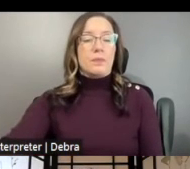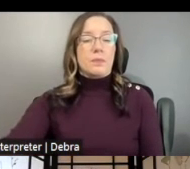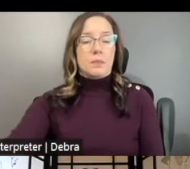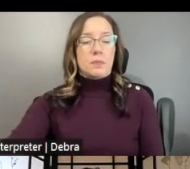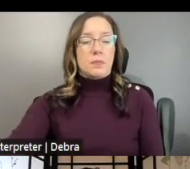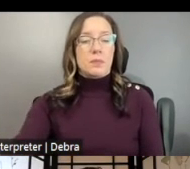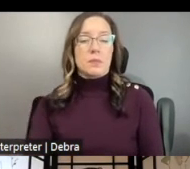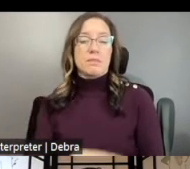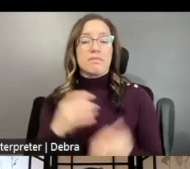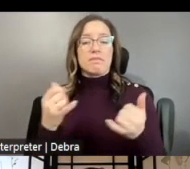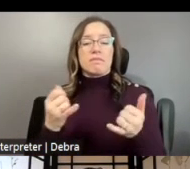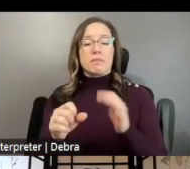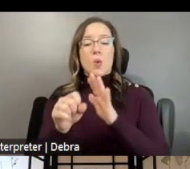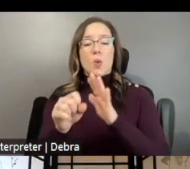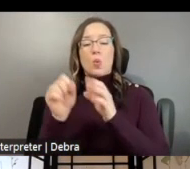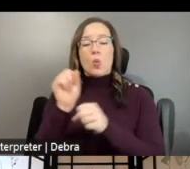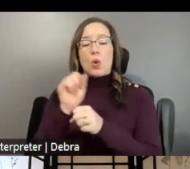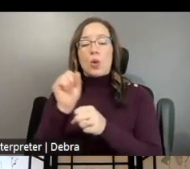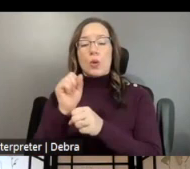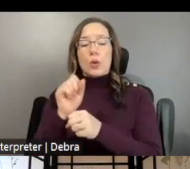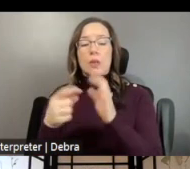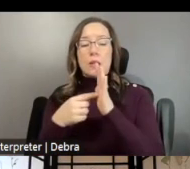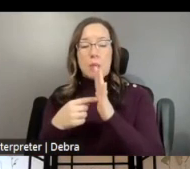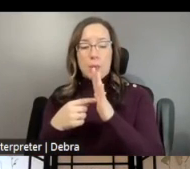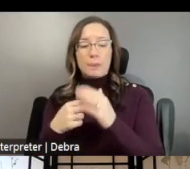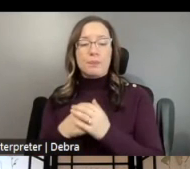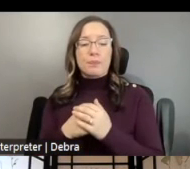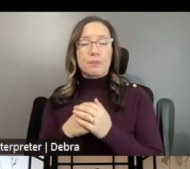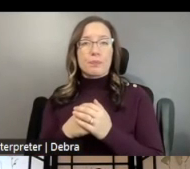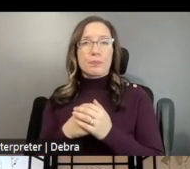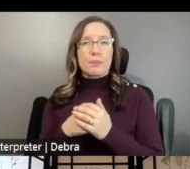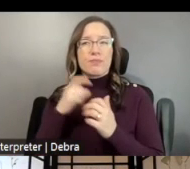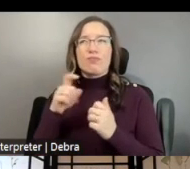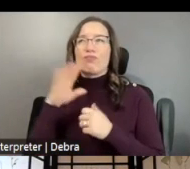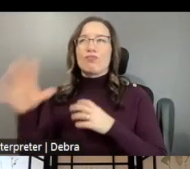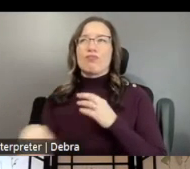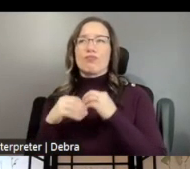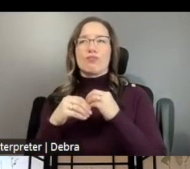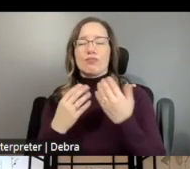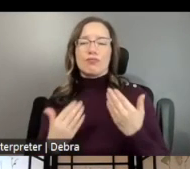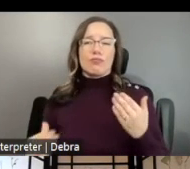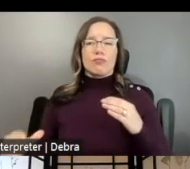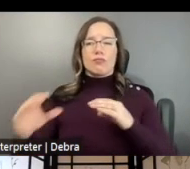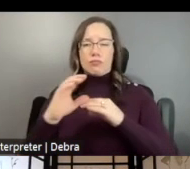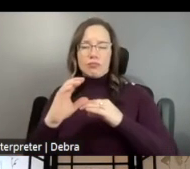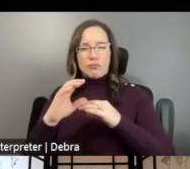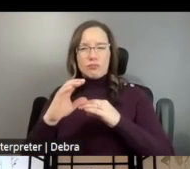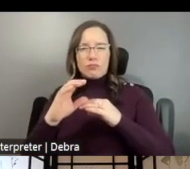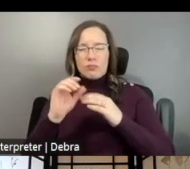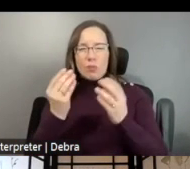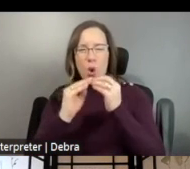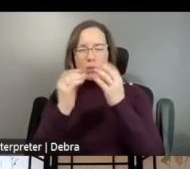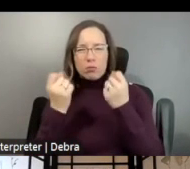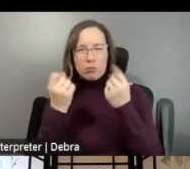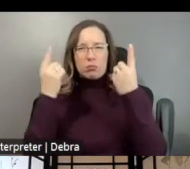SOME WORK SAMPLE TIPS. WORK SAMPLES SHOULD ADD AN ADDITIONAL LAYER OF UNDERSTANDING TO YOUR PROJECT.